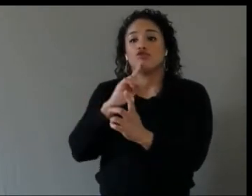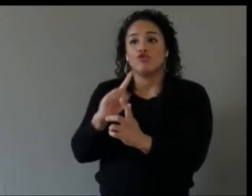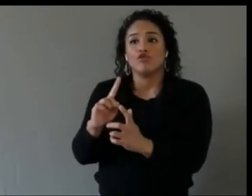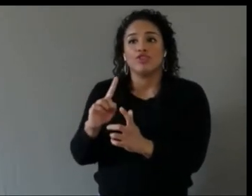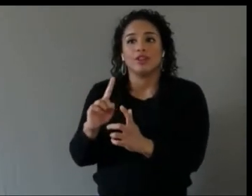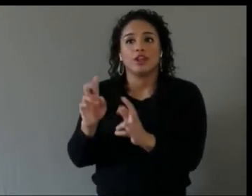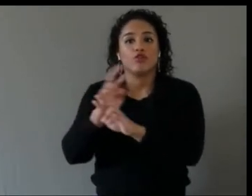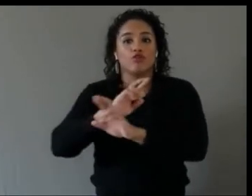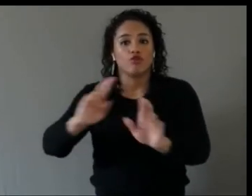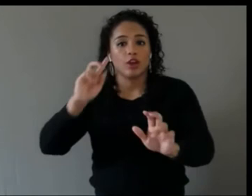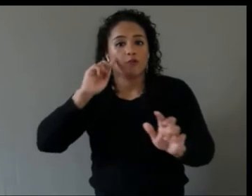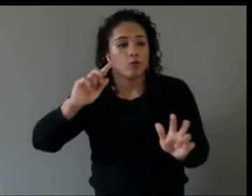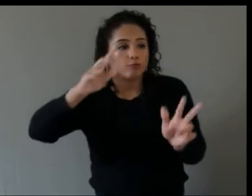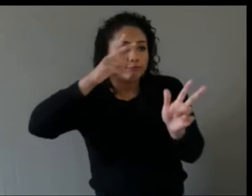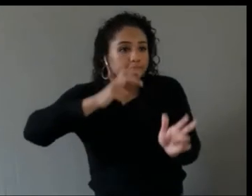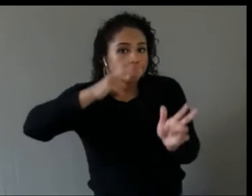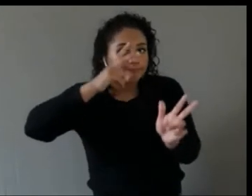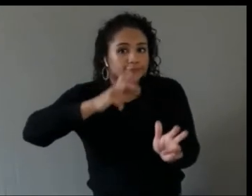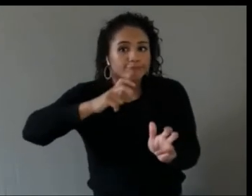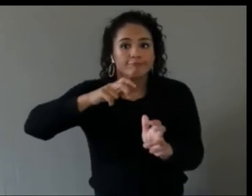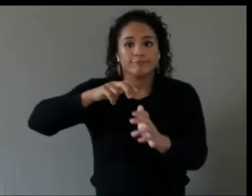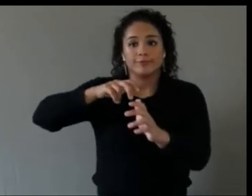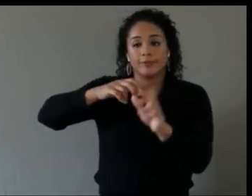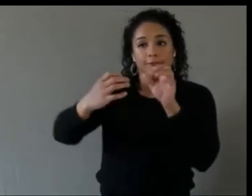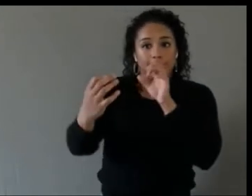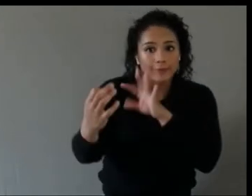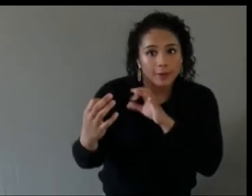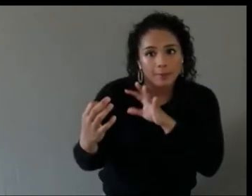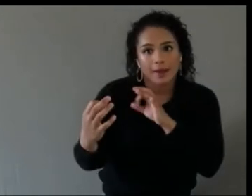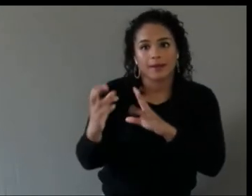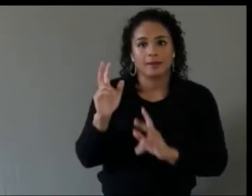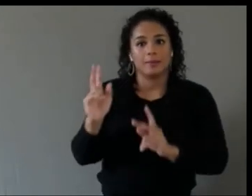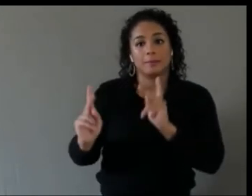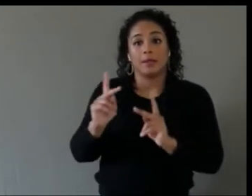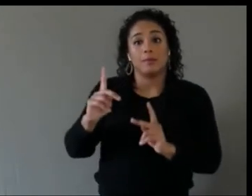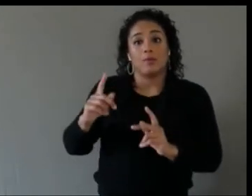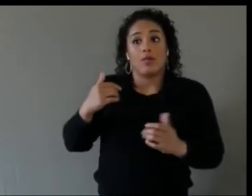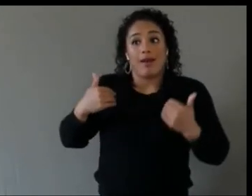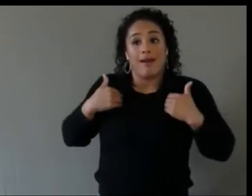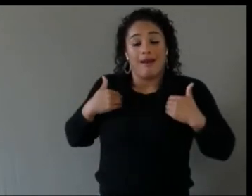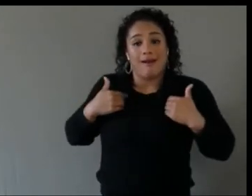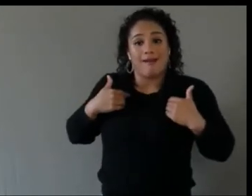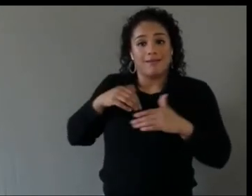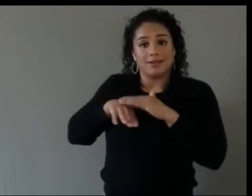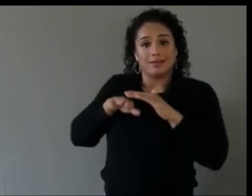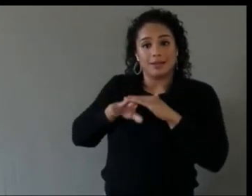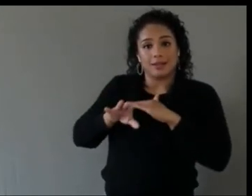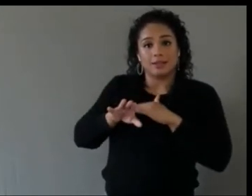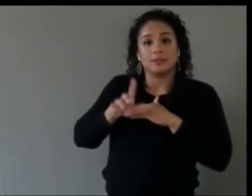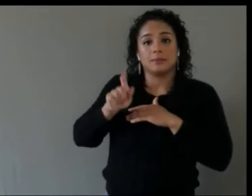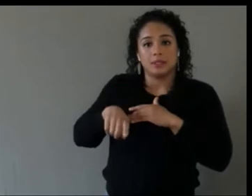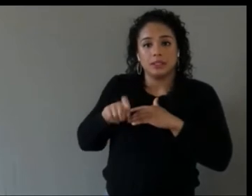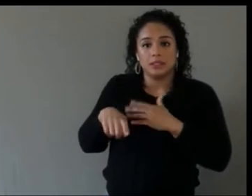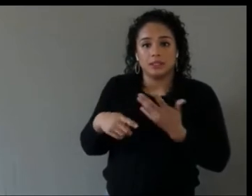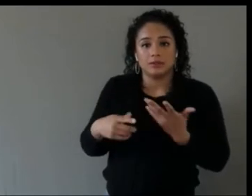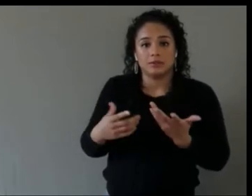who have accessibility needs. I know at Adobe, that's something that we're working to build out right now.